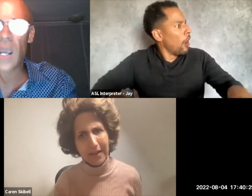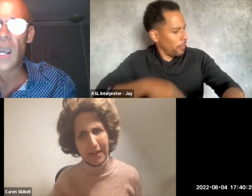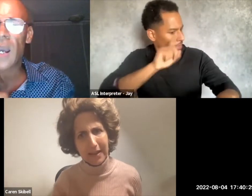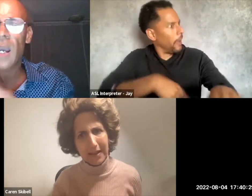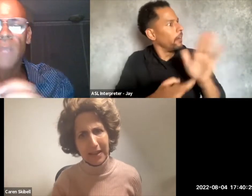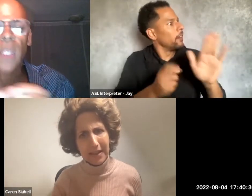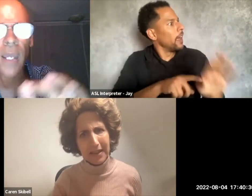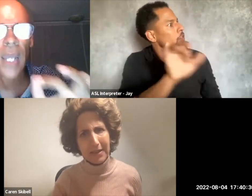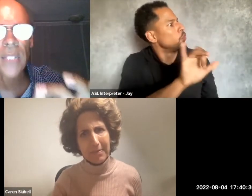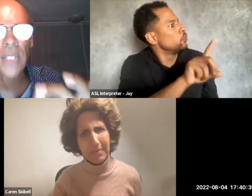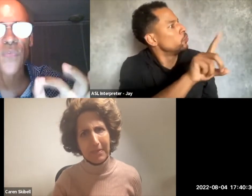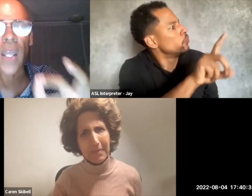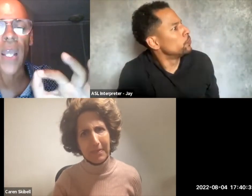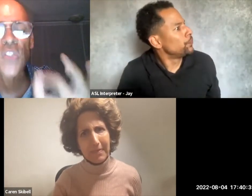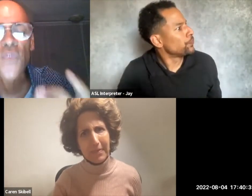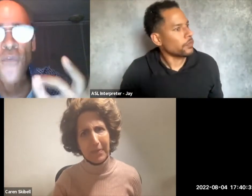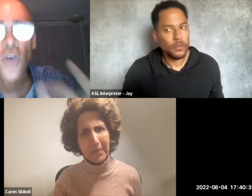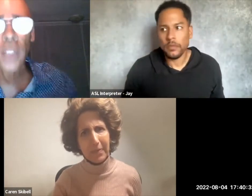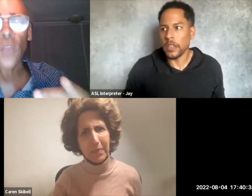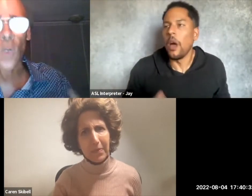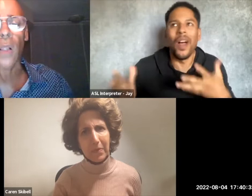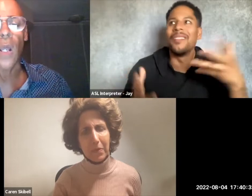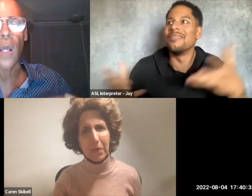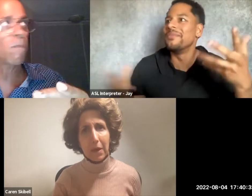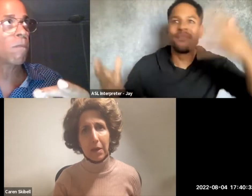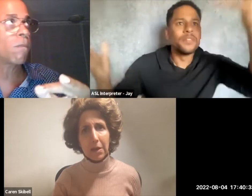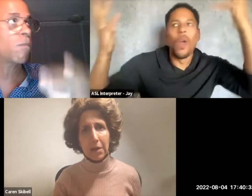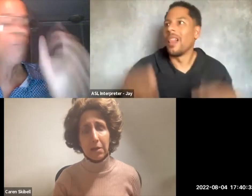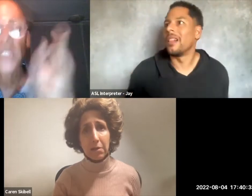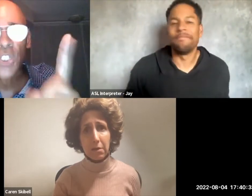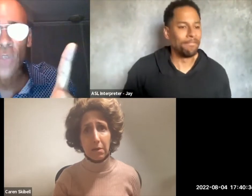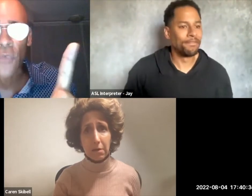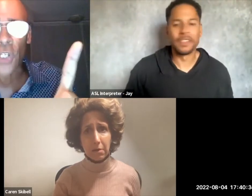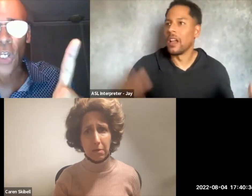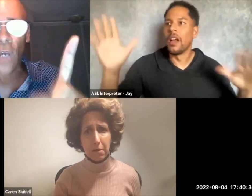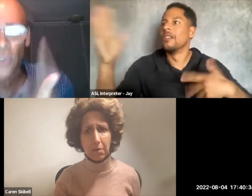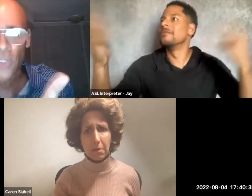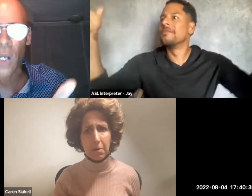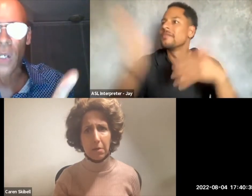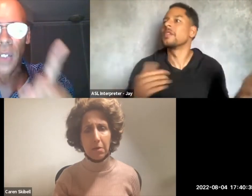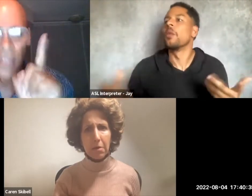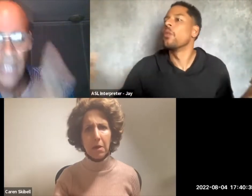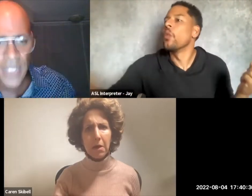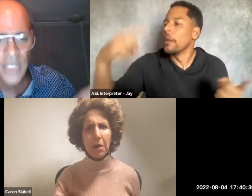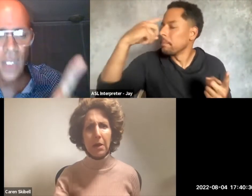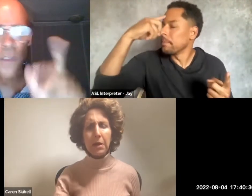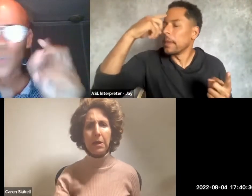I mean, as, as for falling, well, positional vertigo, there you are. Yes.